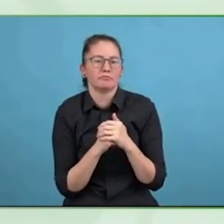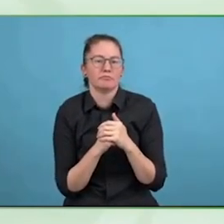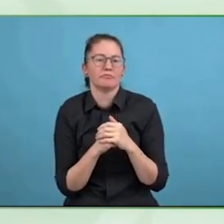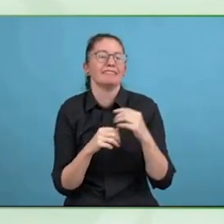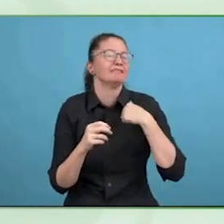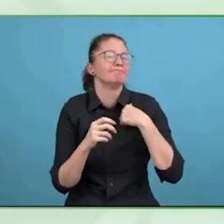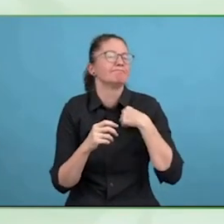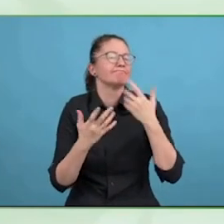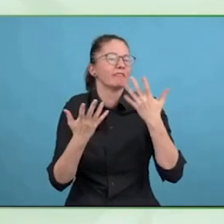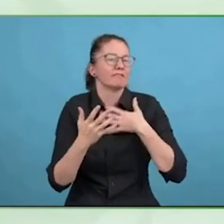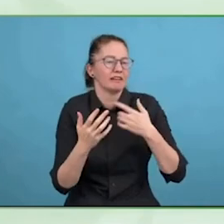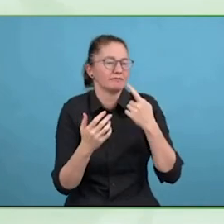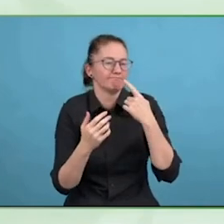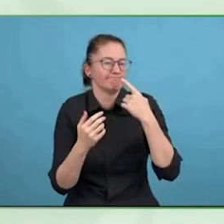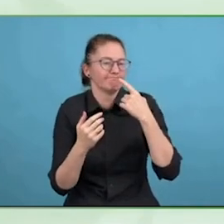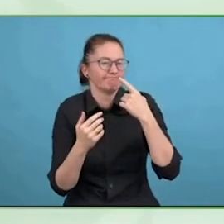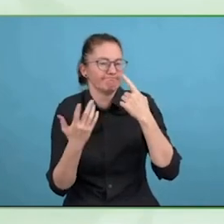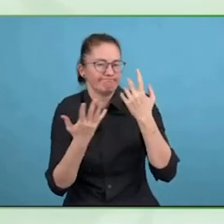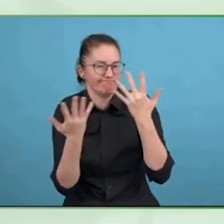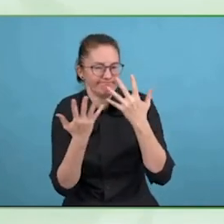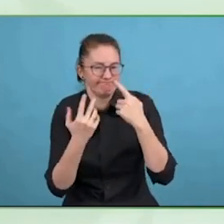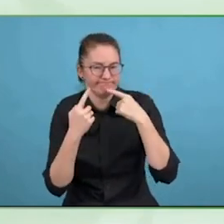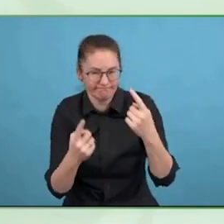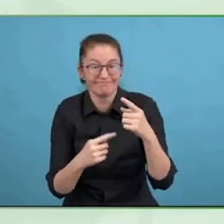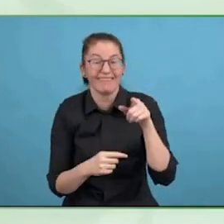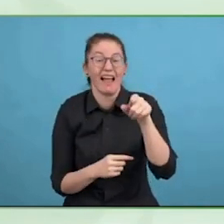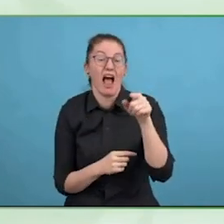something about translations already starting to appear, we just launched it.